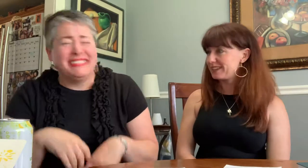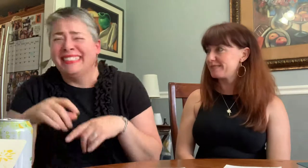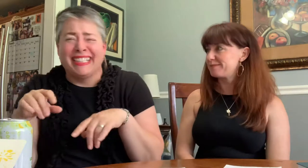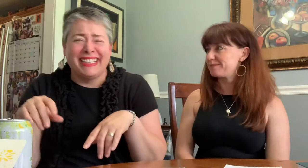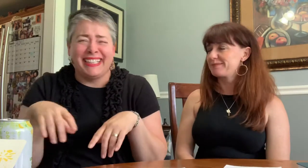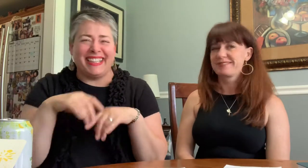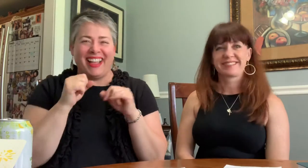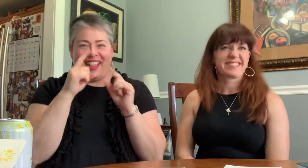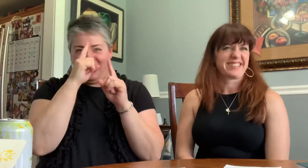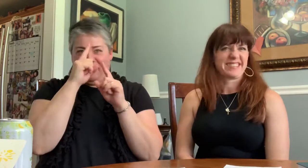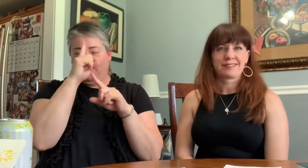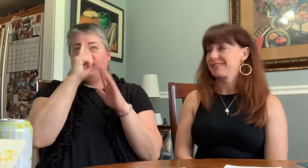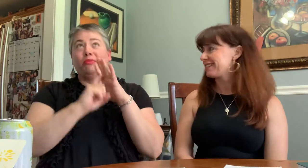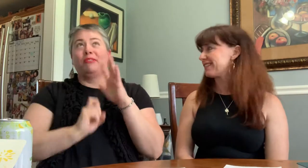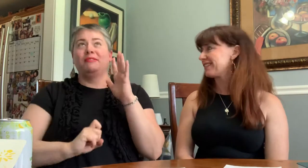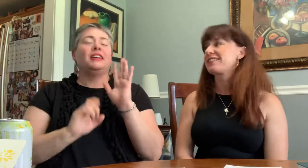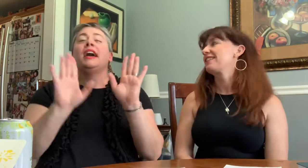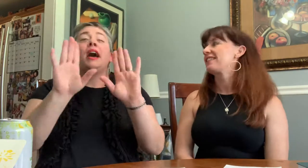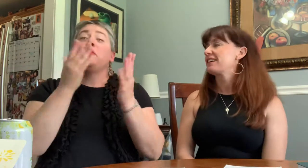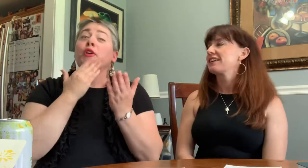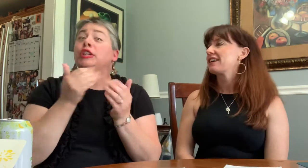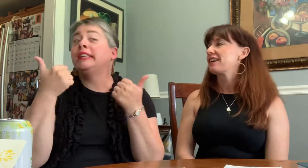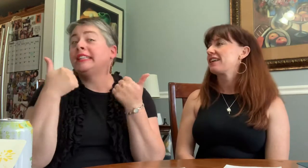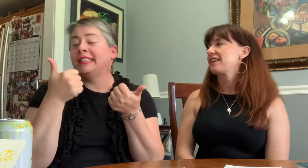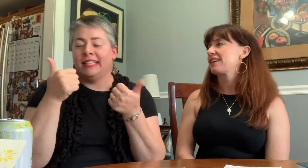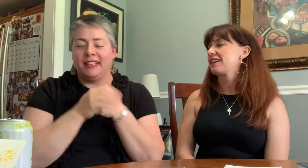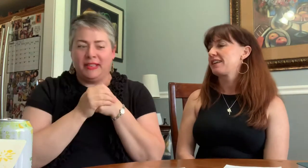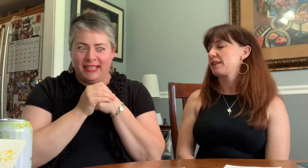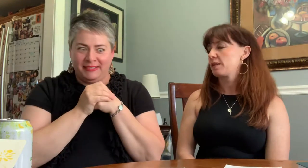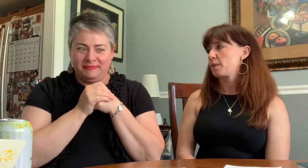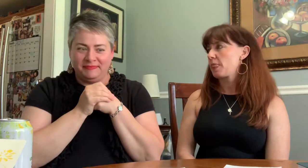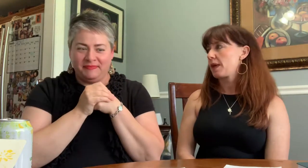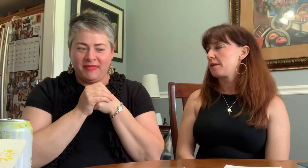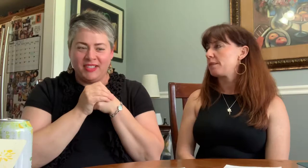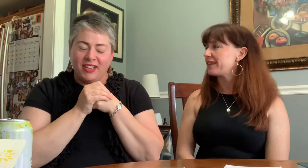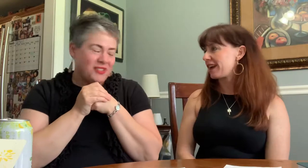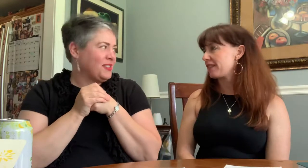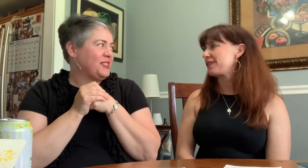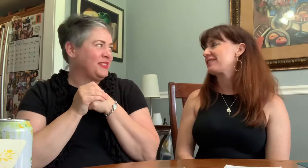Totally slipped my mind!